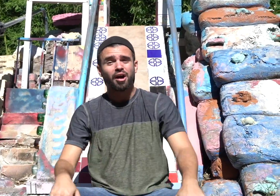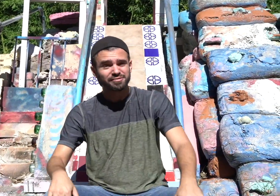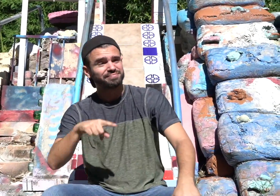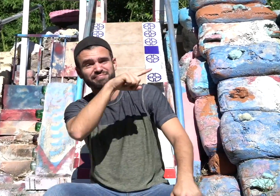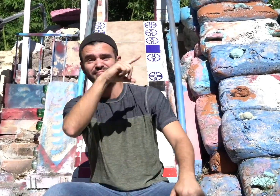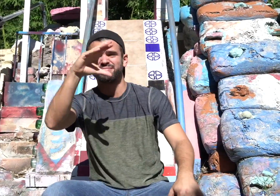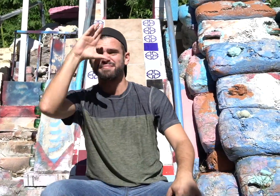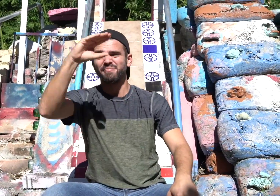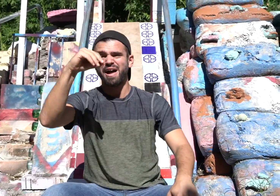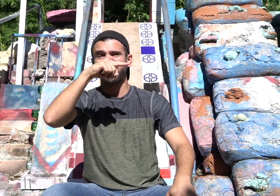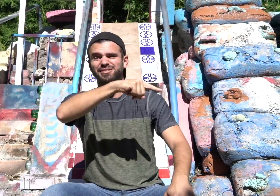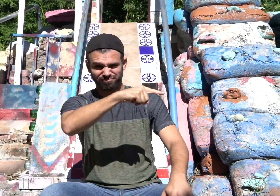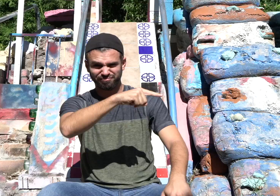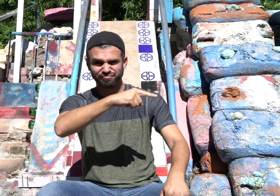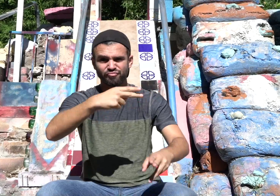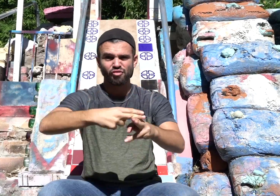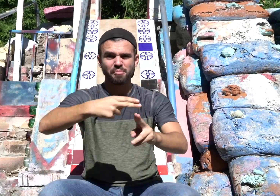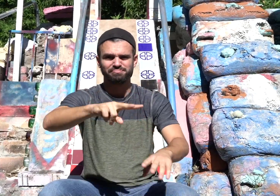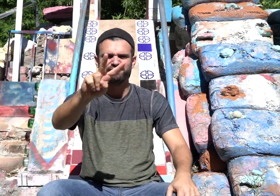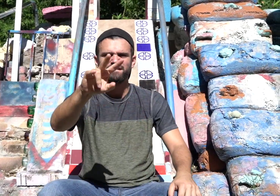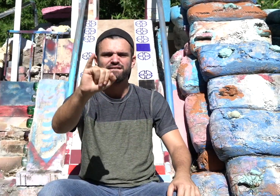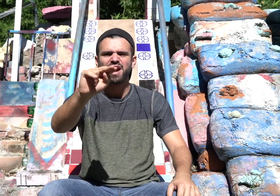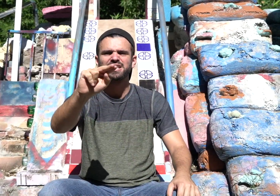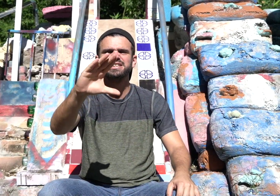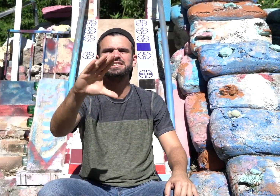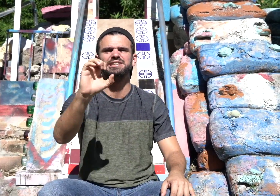Let's talk about this Vince guy.